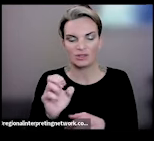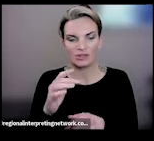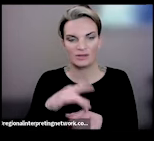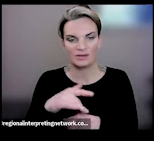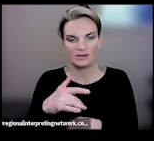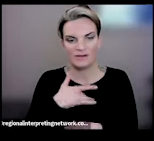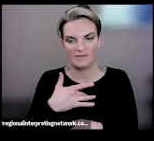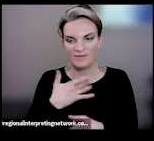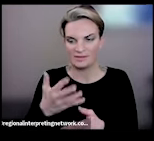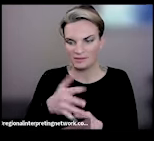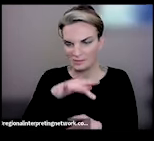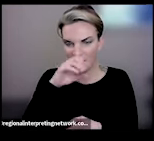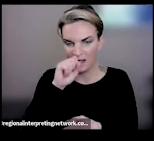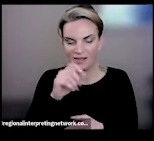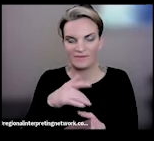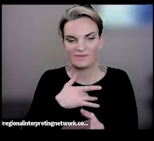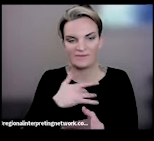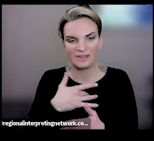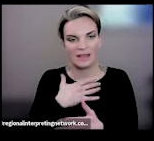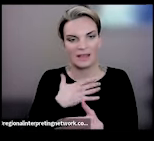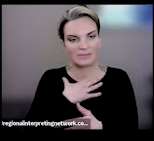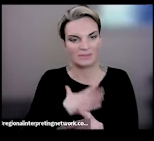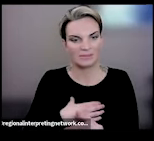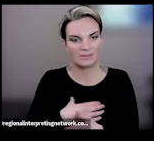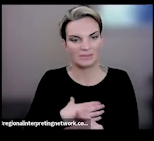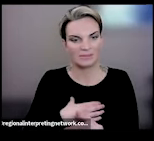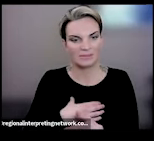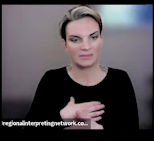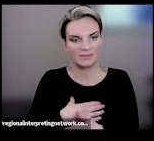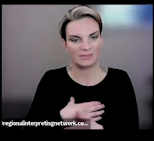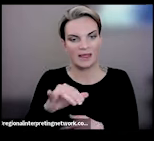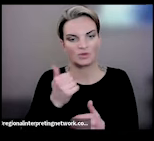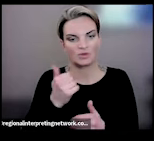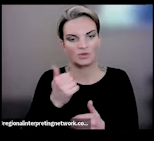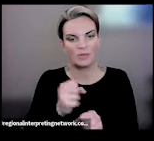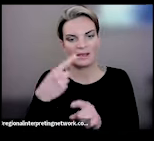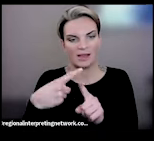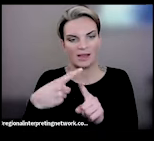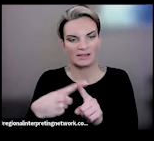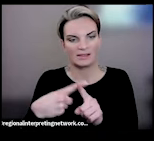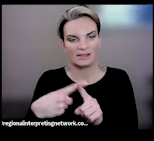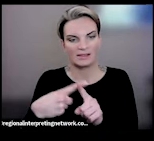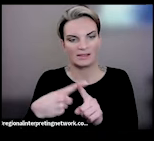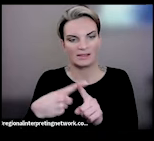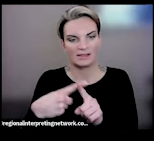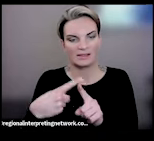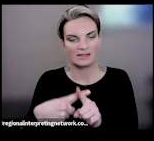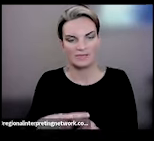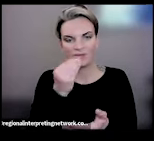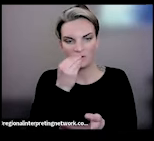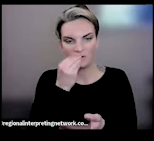Creating all the ways that it's the most positive introduction of a food or an aversion of some